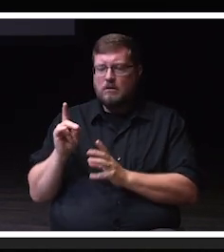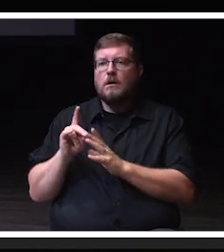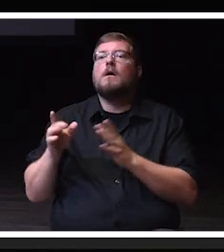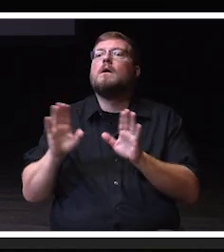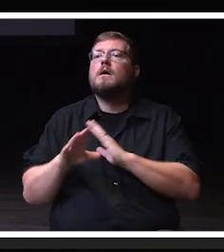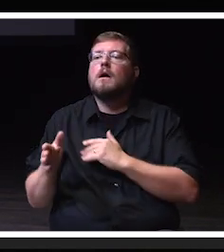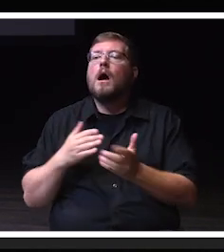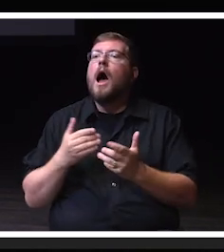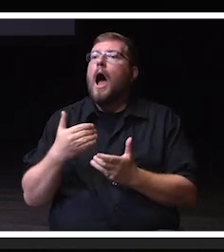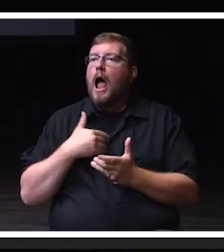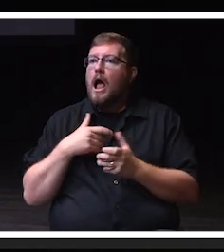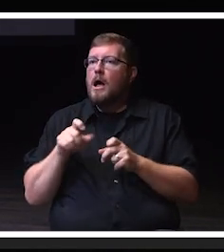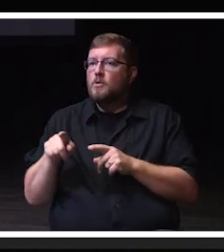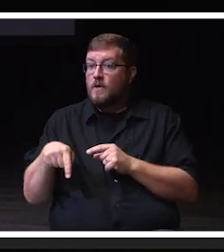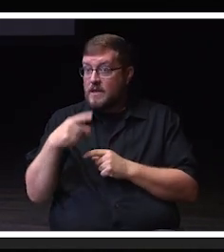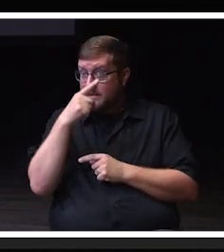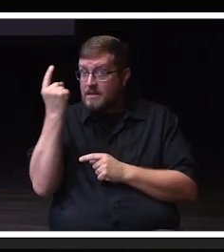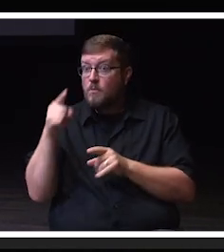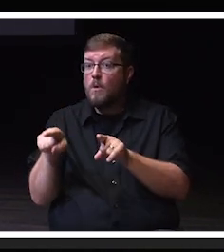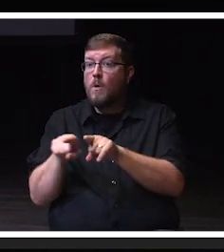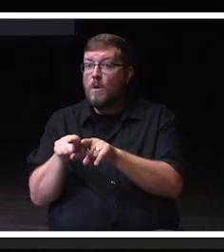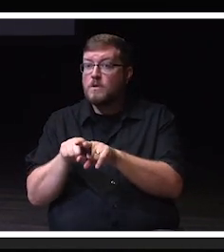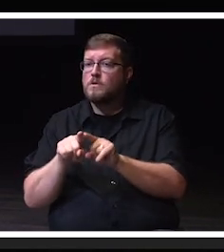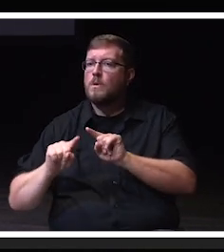this summer, to attend one of the camps,